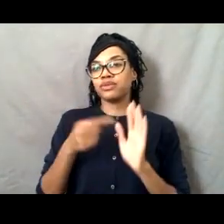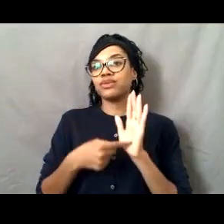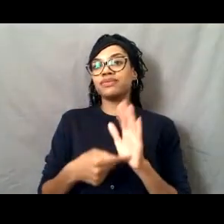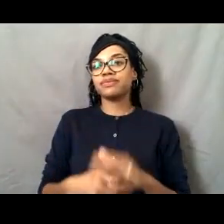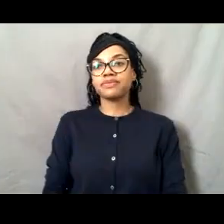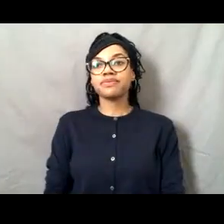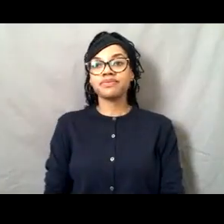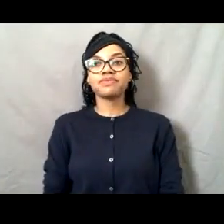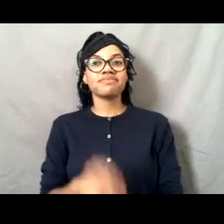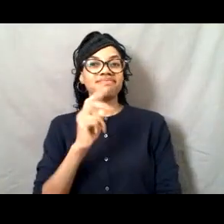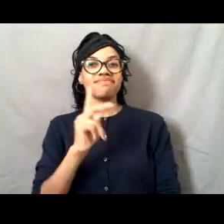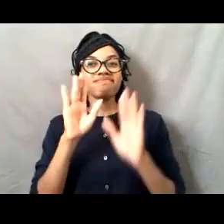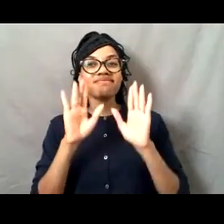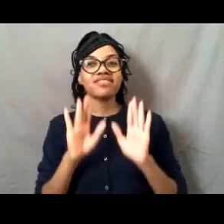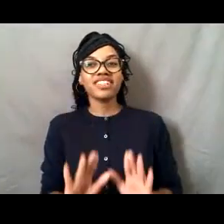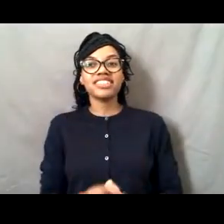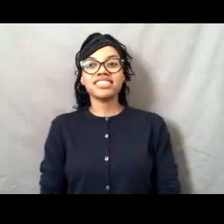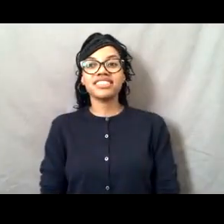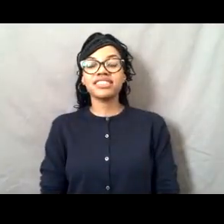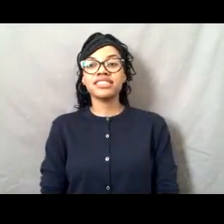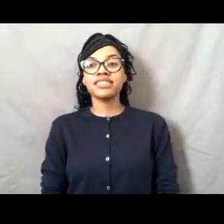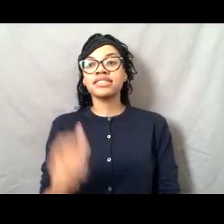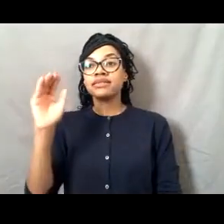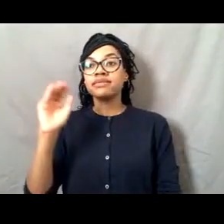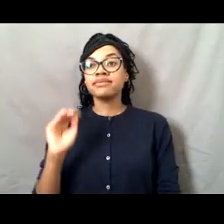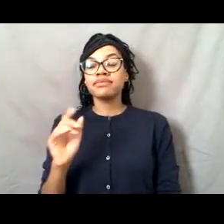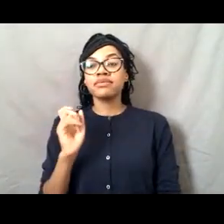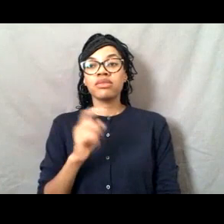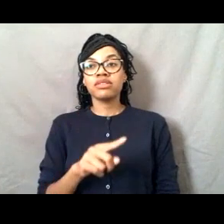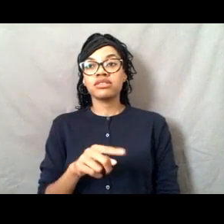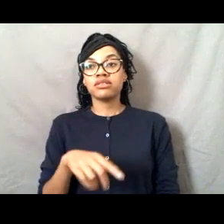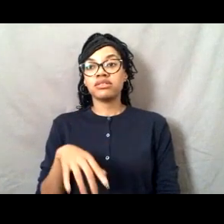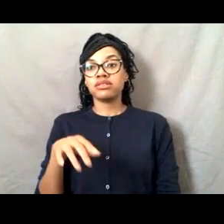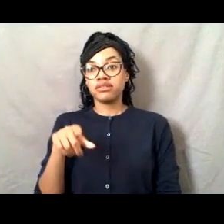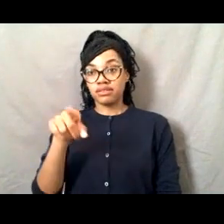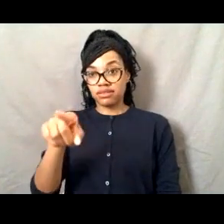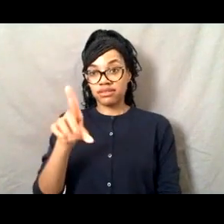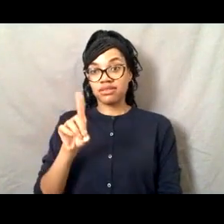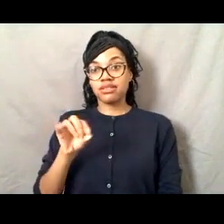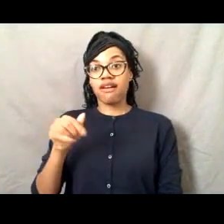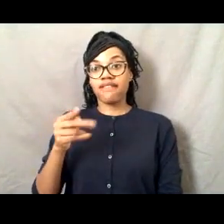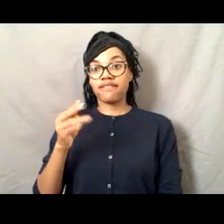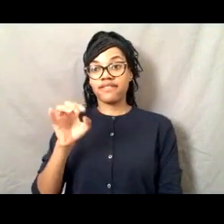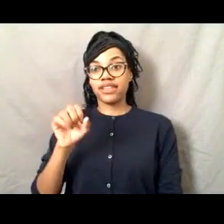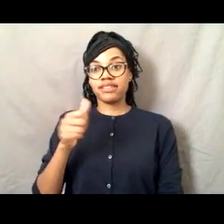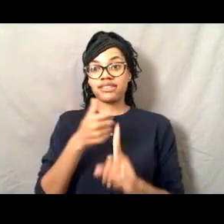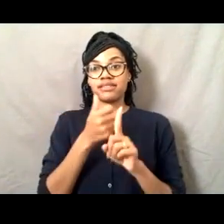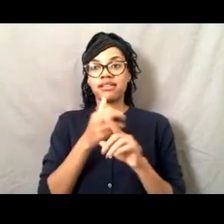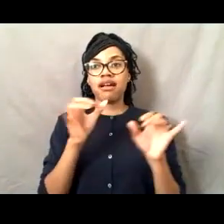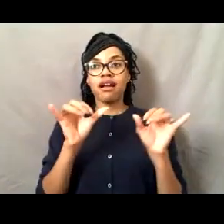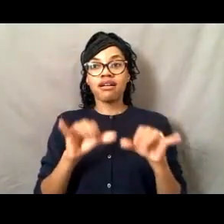[Lisa] Okay, great. And then Theodore wanted to know whether the dolphins in the picture are common dolphins.